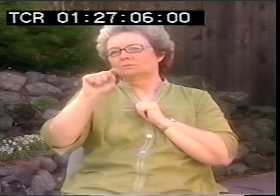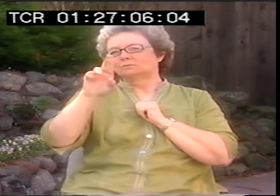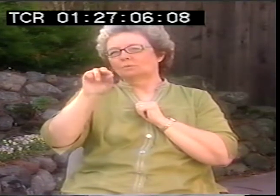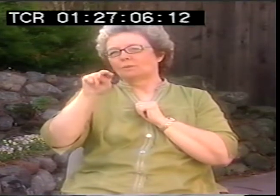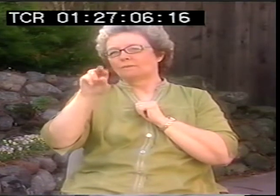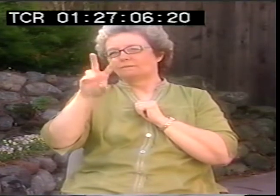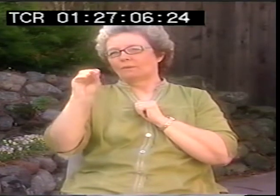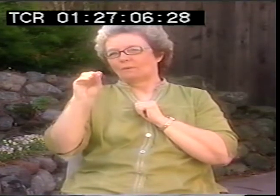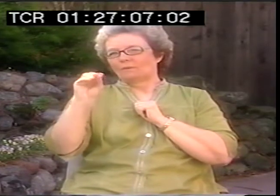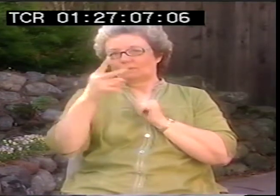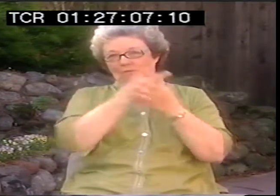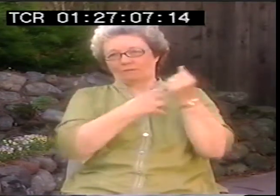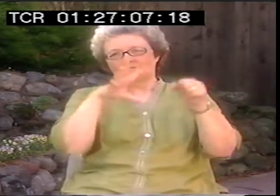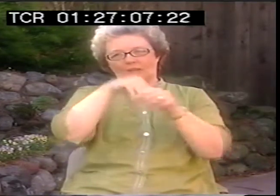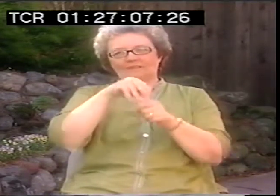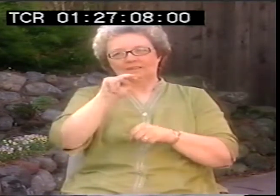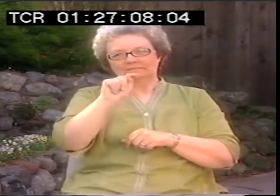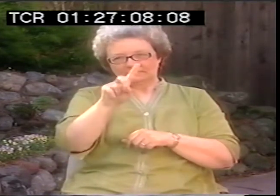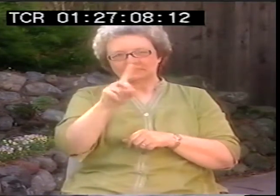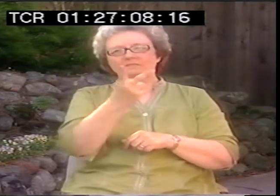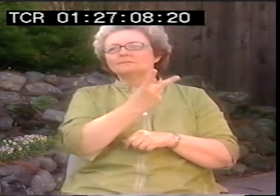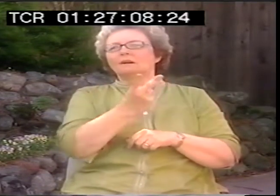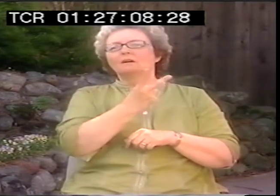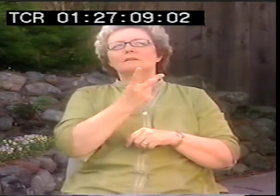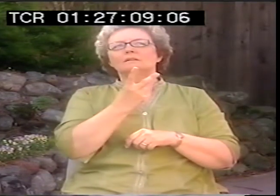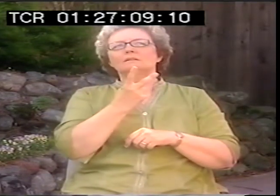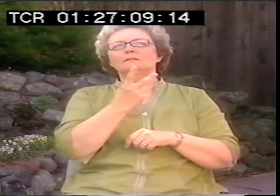That's when I started to have contact with Dorothy Myles